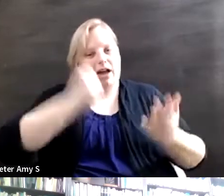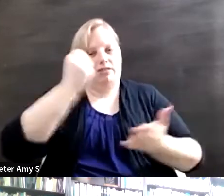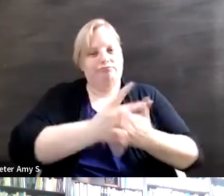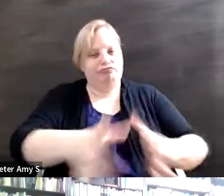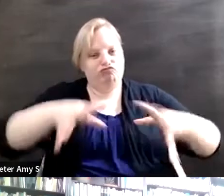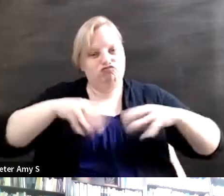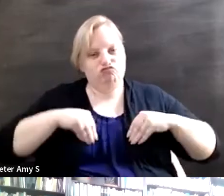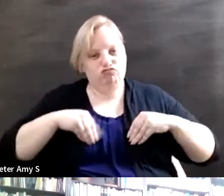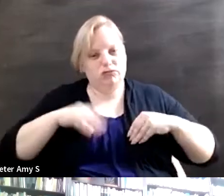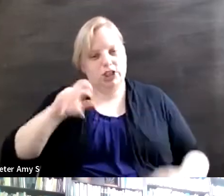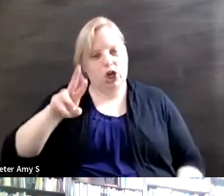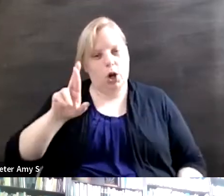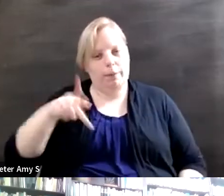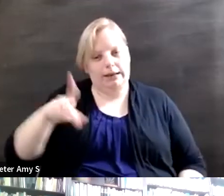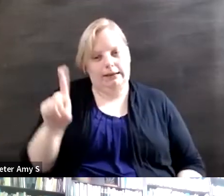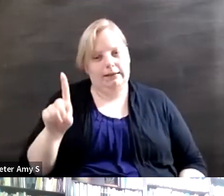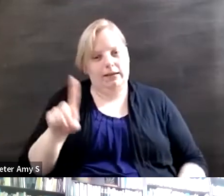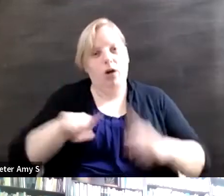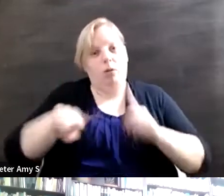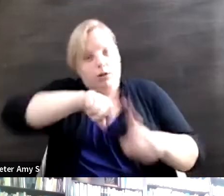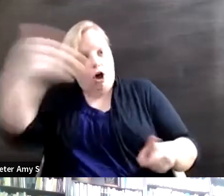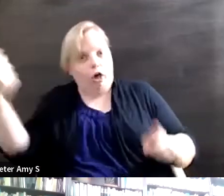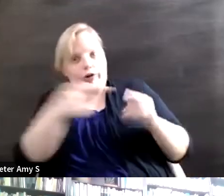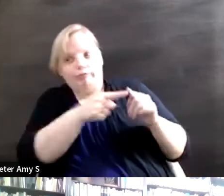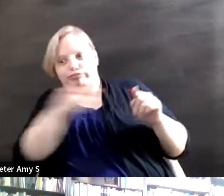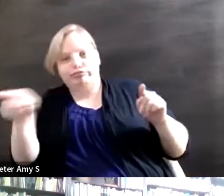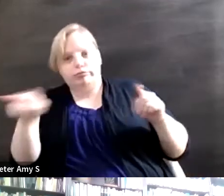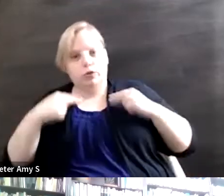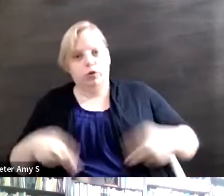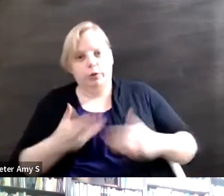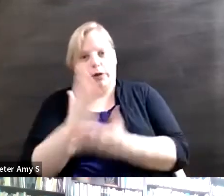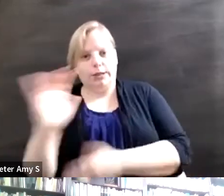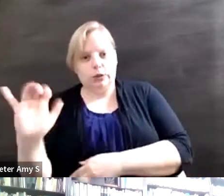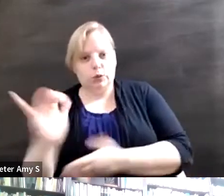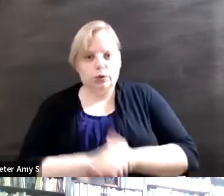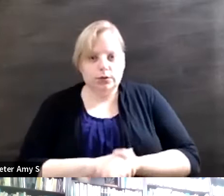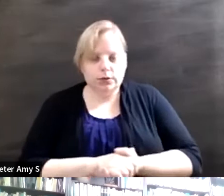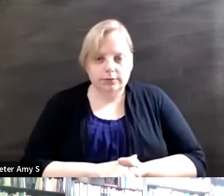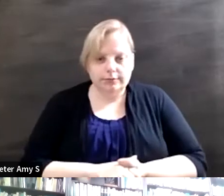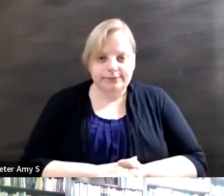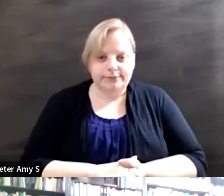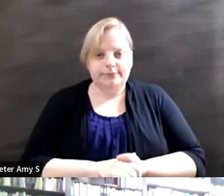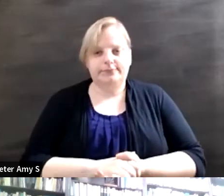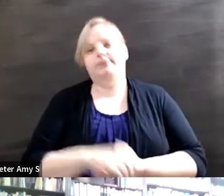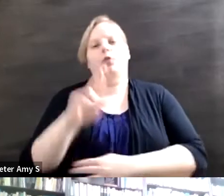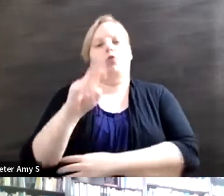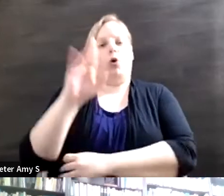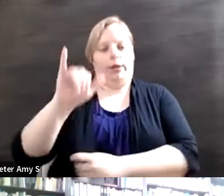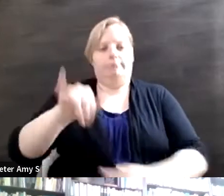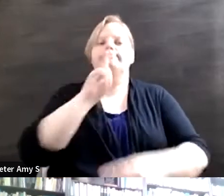CRPD and other human rights treaties, as well, I would say. Absolutely and you know, I studied